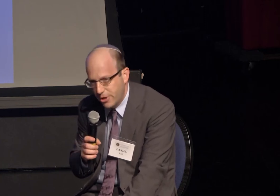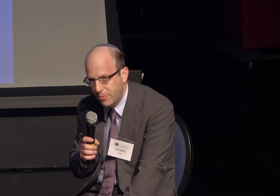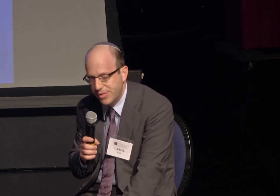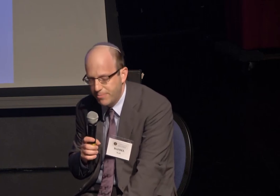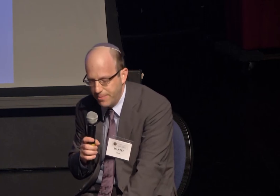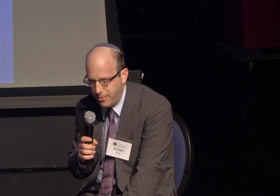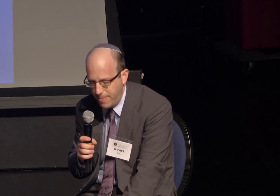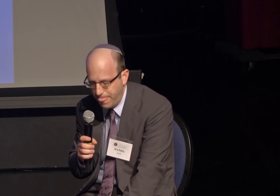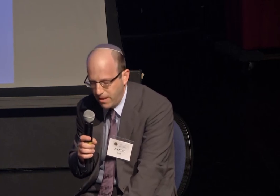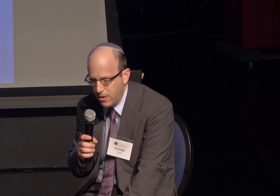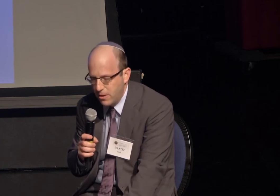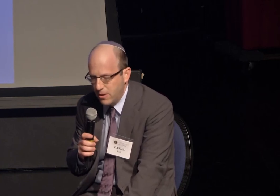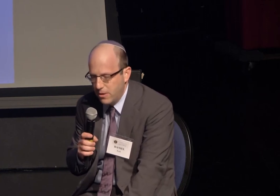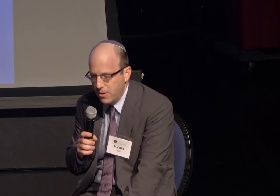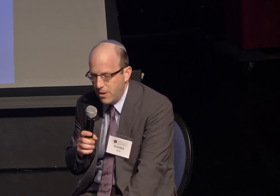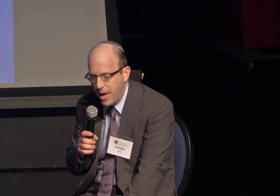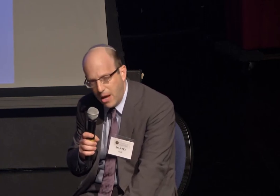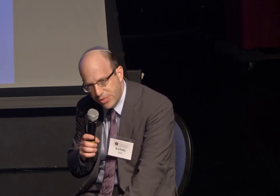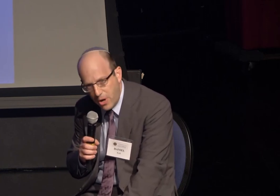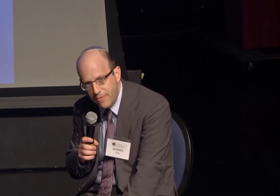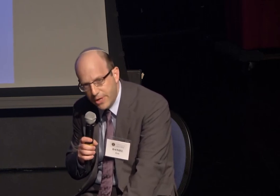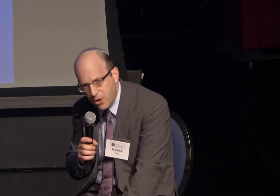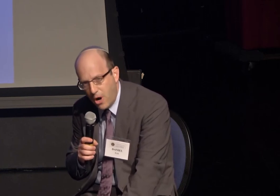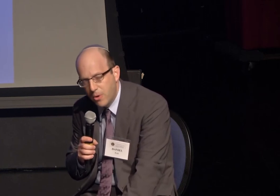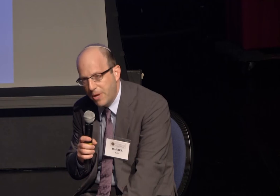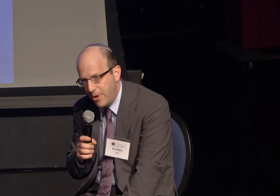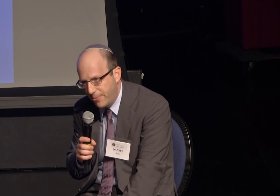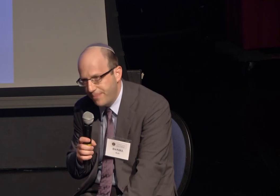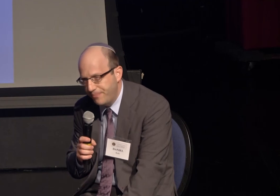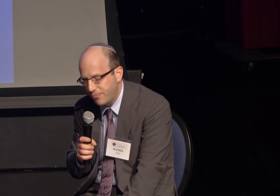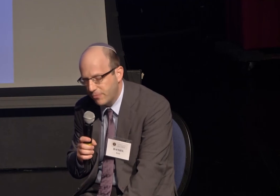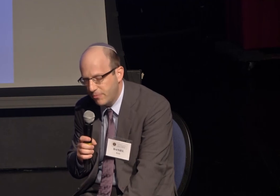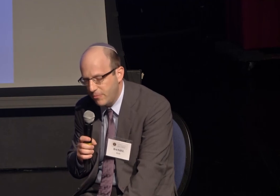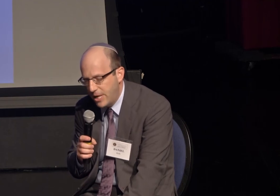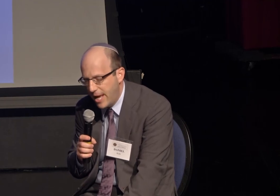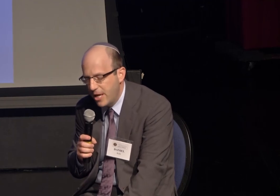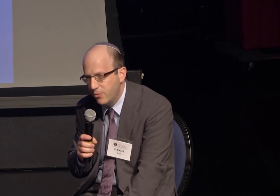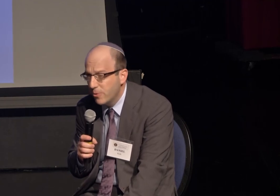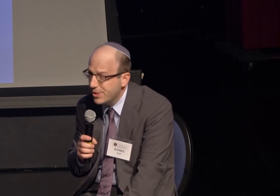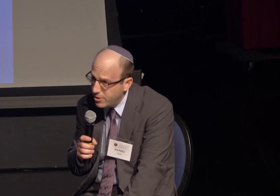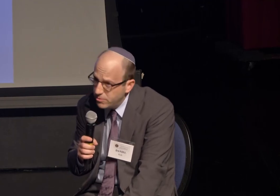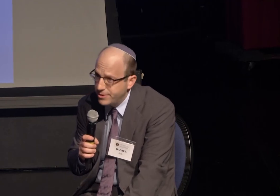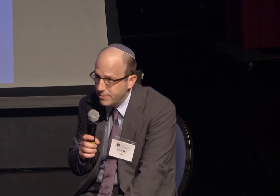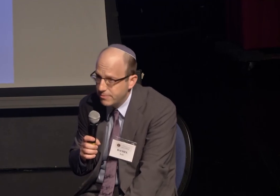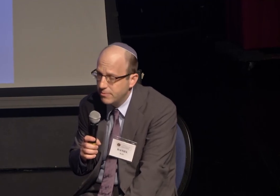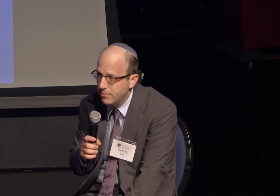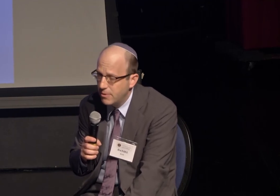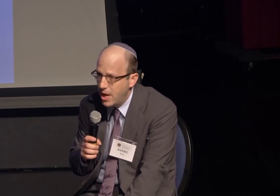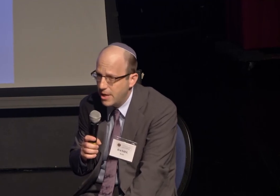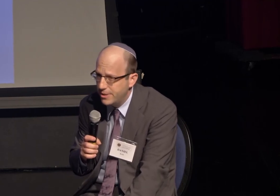that I wrote down and shared with some people. I was driving in a car with my family and we were stoned.